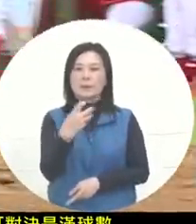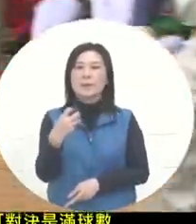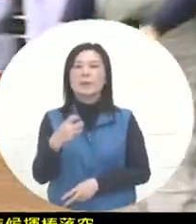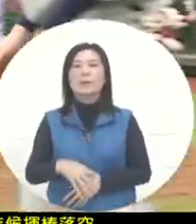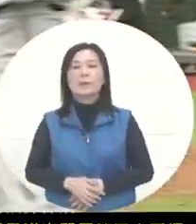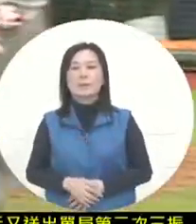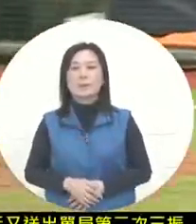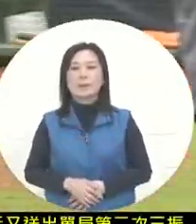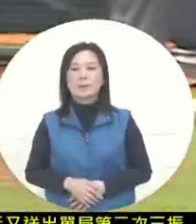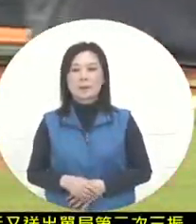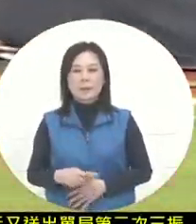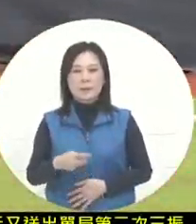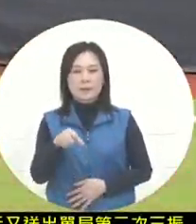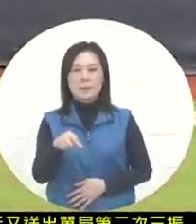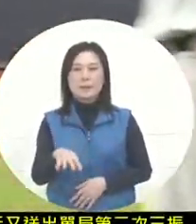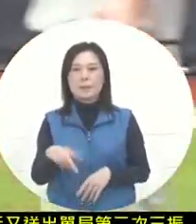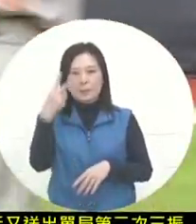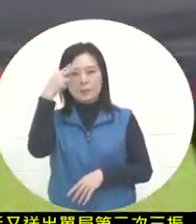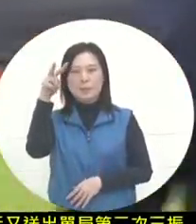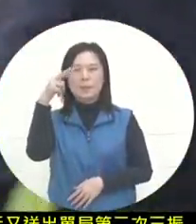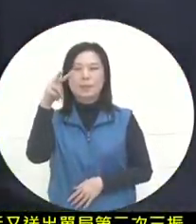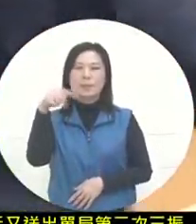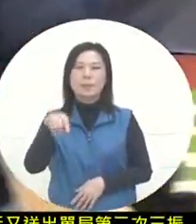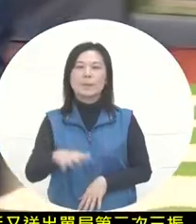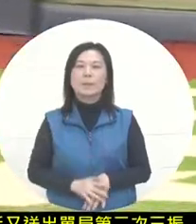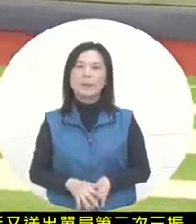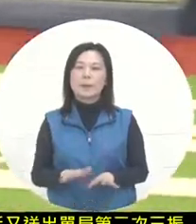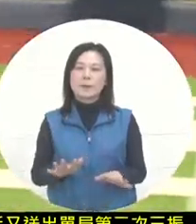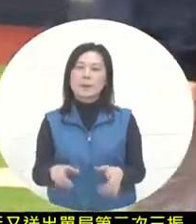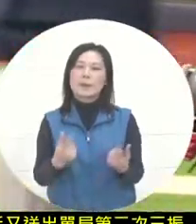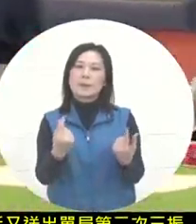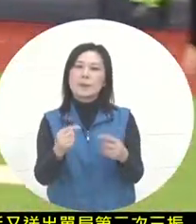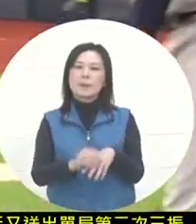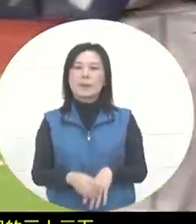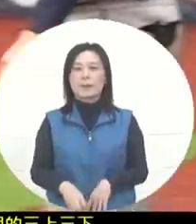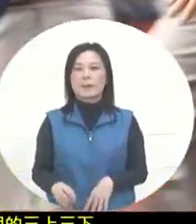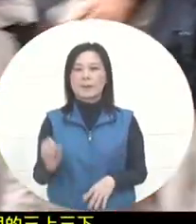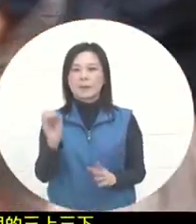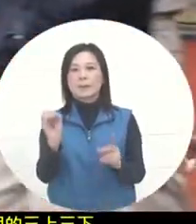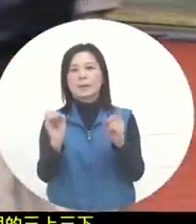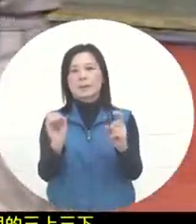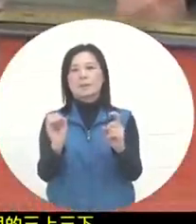gave the Mexican team the final Still in vain. Currently still 0:10 behind.